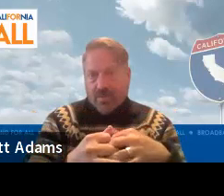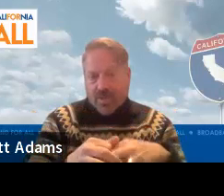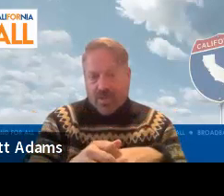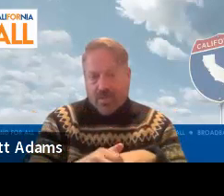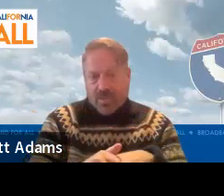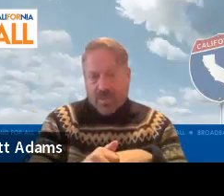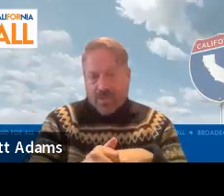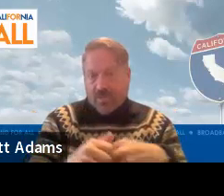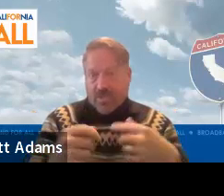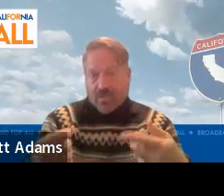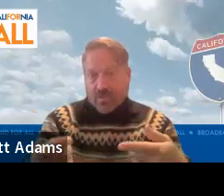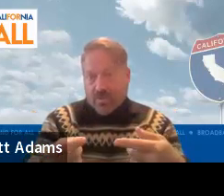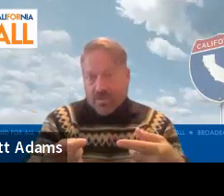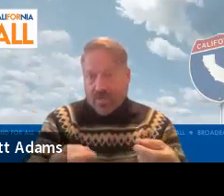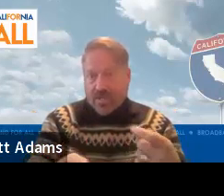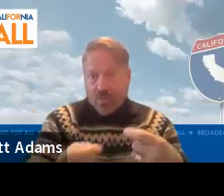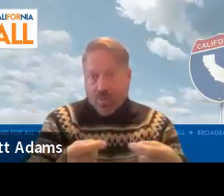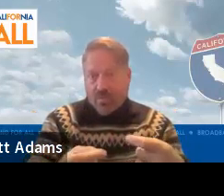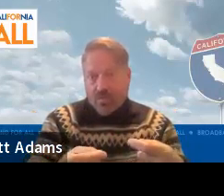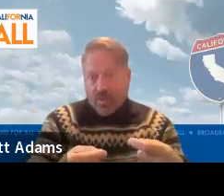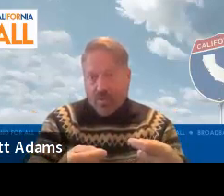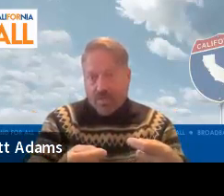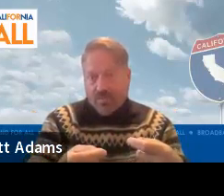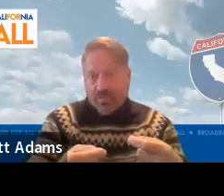You know, digital literacy training workforce programs.